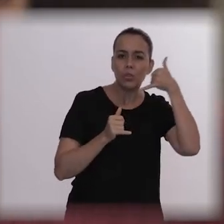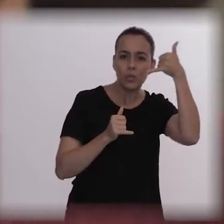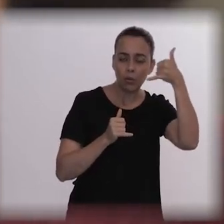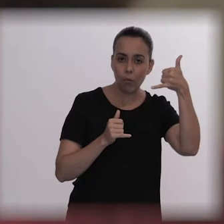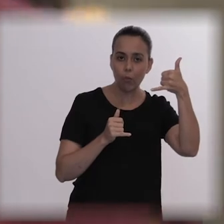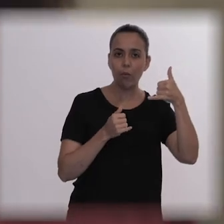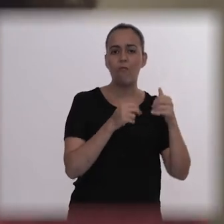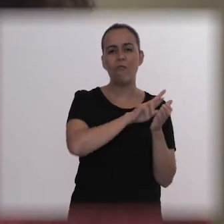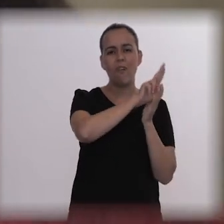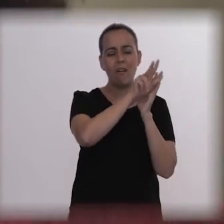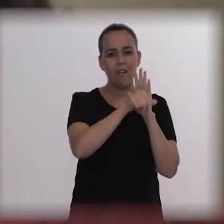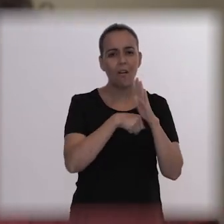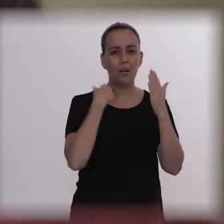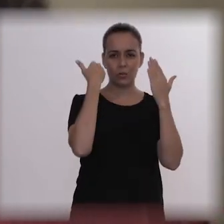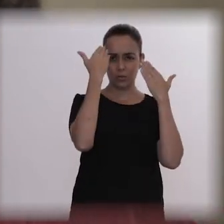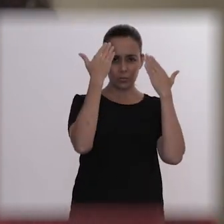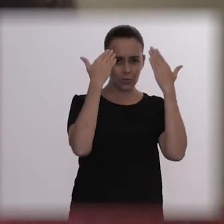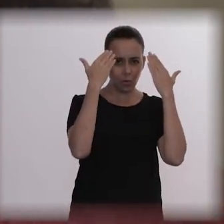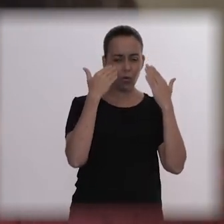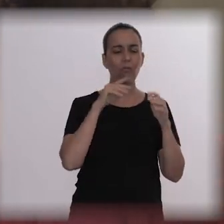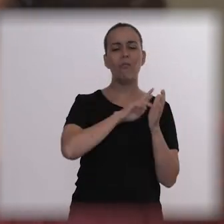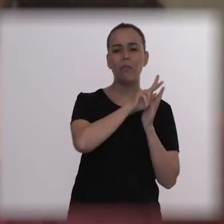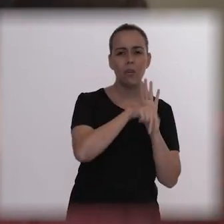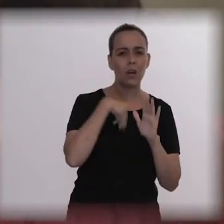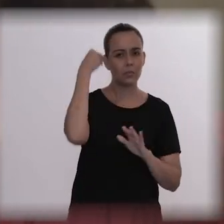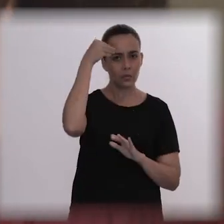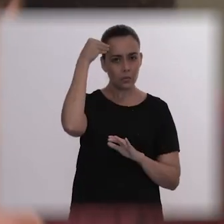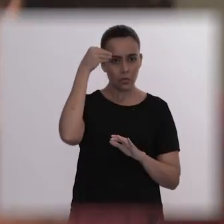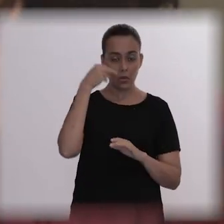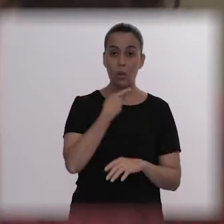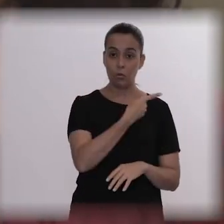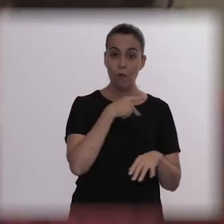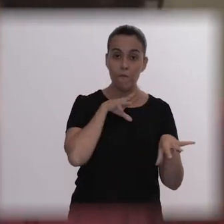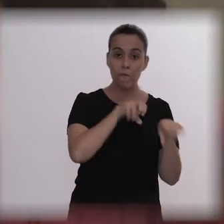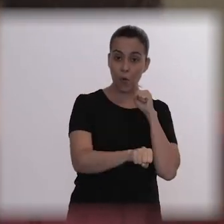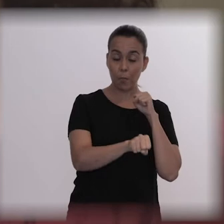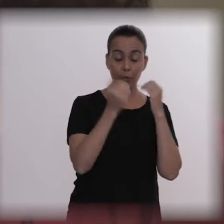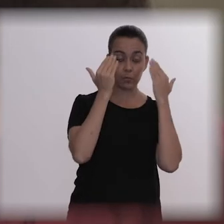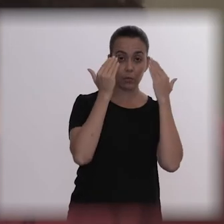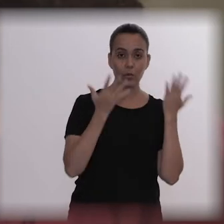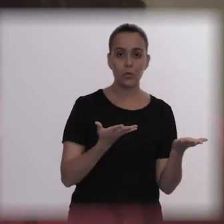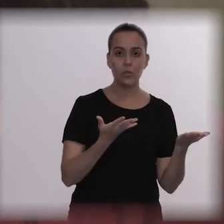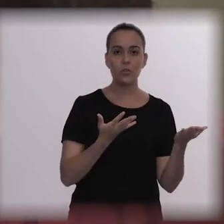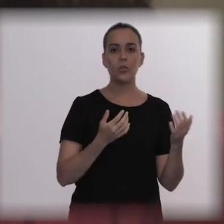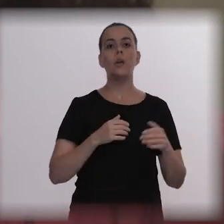A psychiatrist who was my father’s colleague, and knew my brother, and knew my father well came to our house,